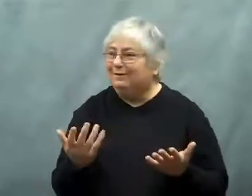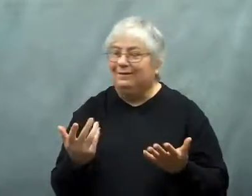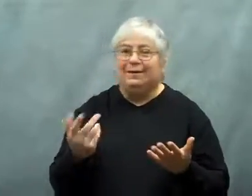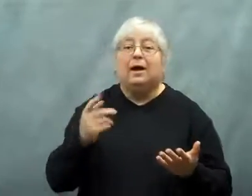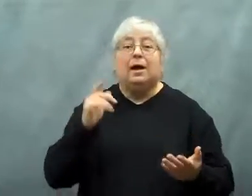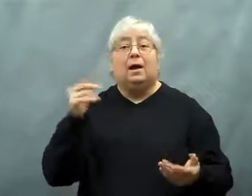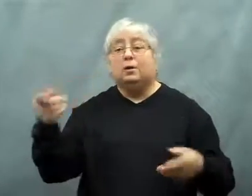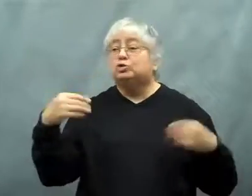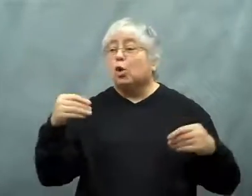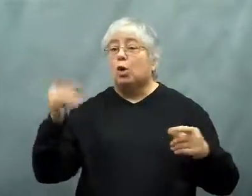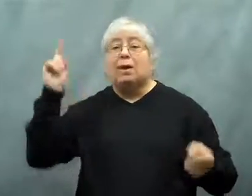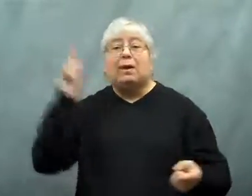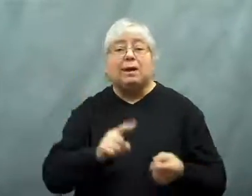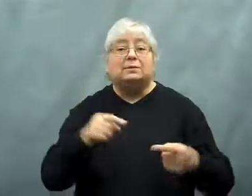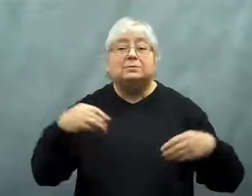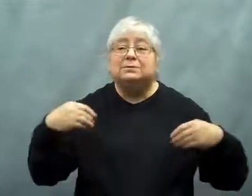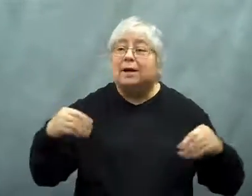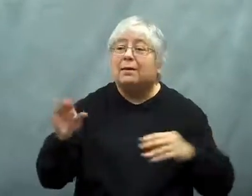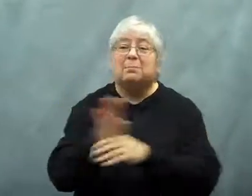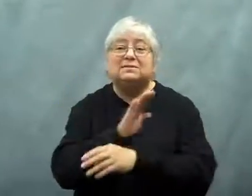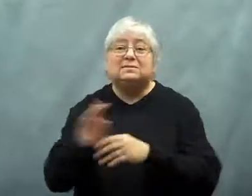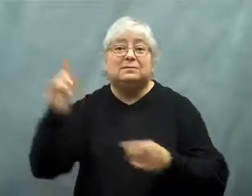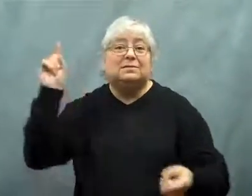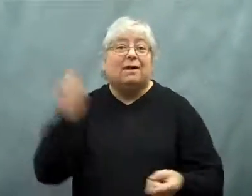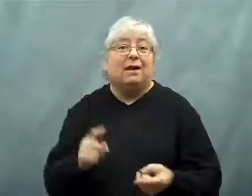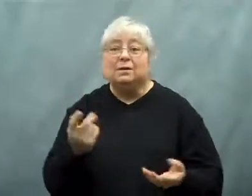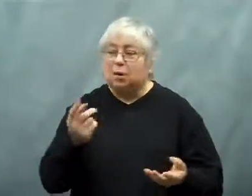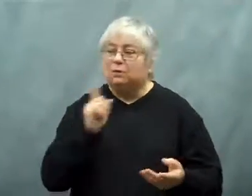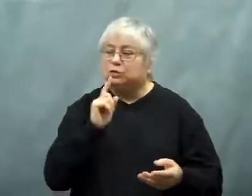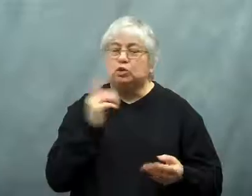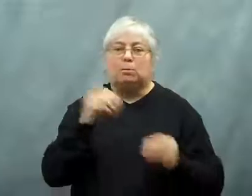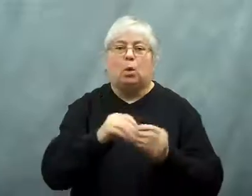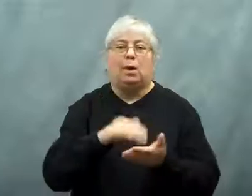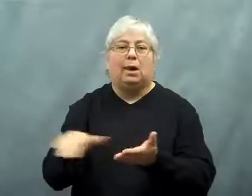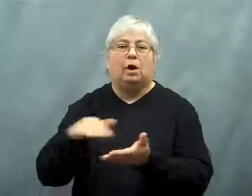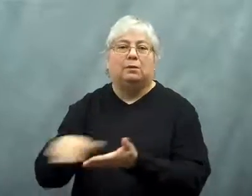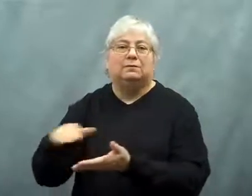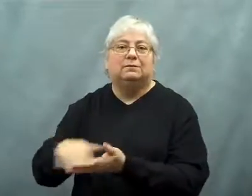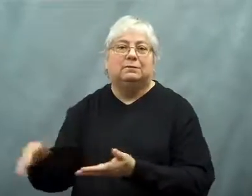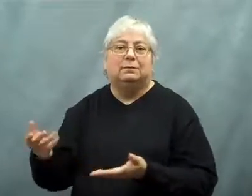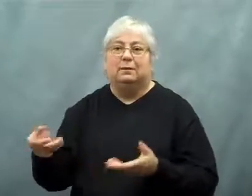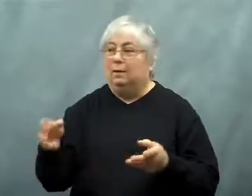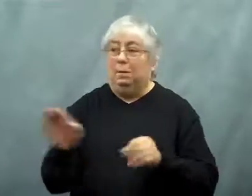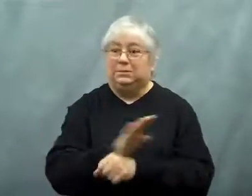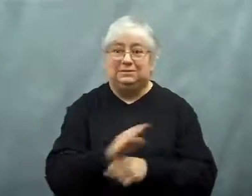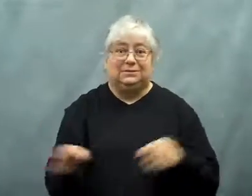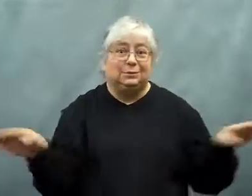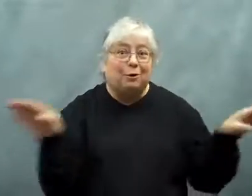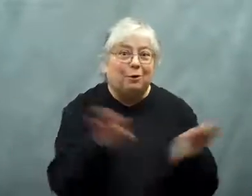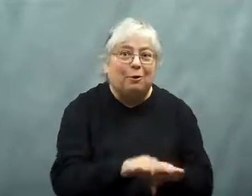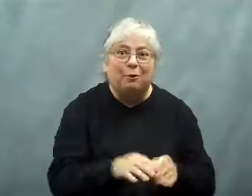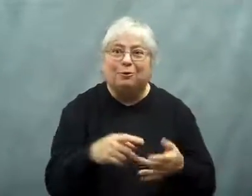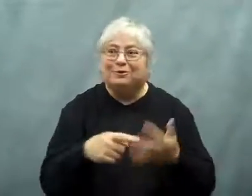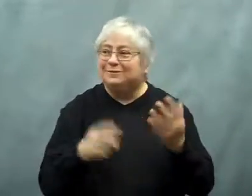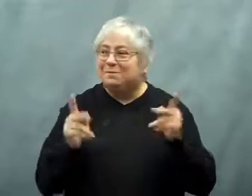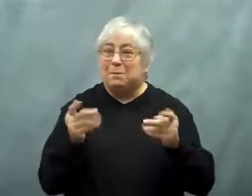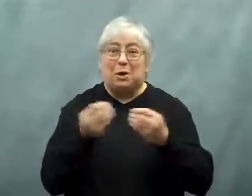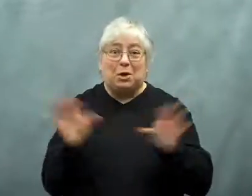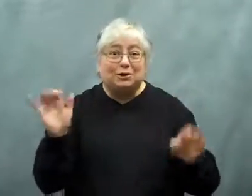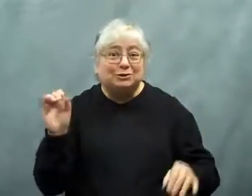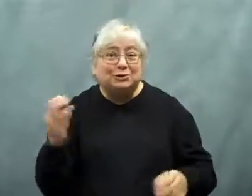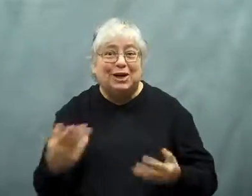If the stores don't sell enough goods, they will have to lay off people.